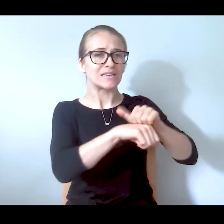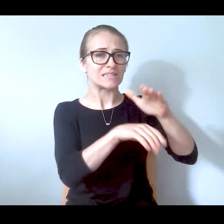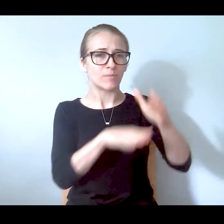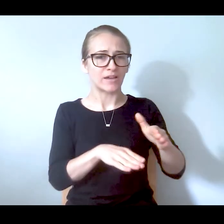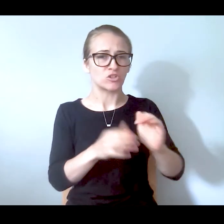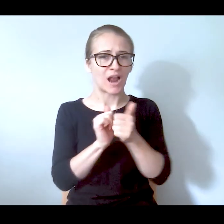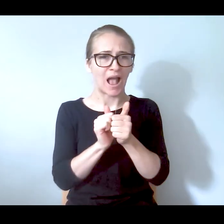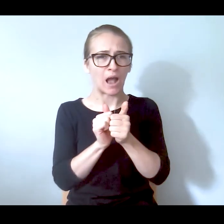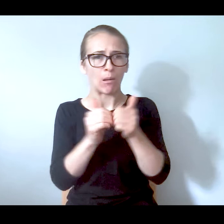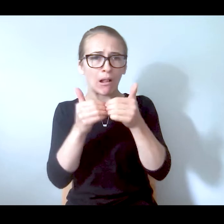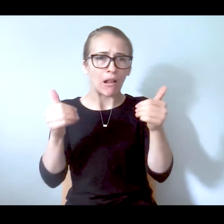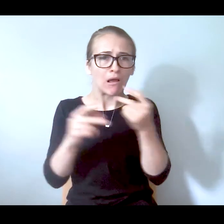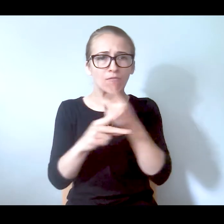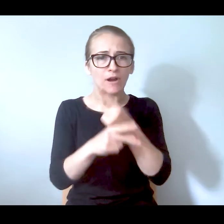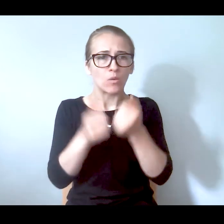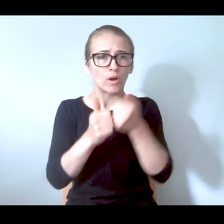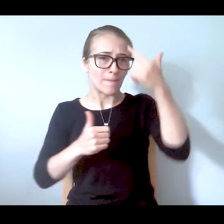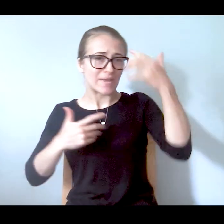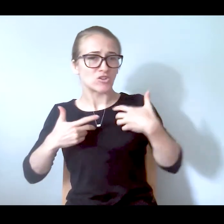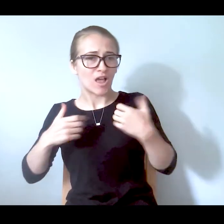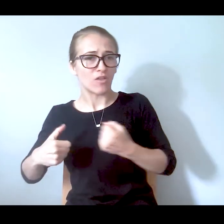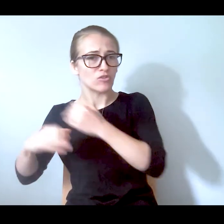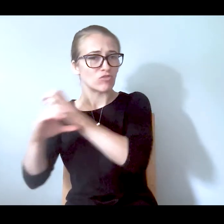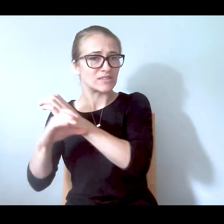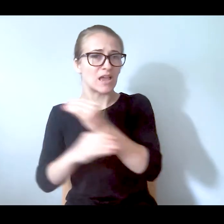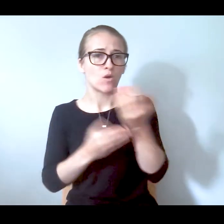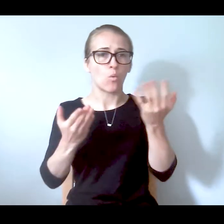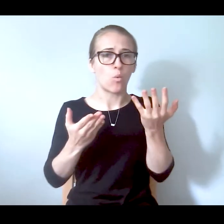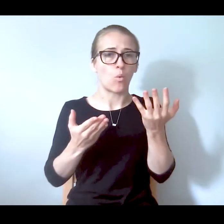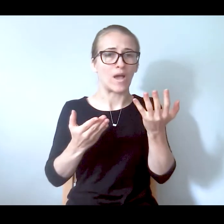delineate between what's a mental health crisis and